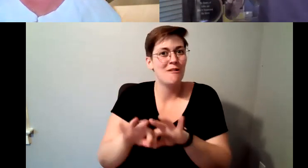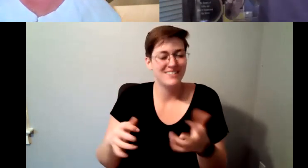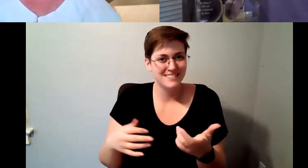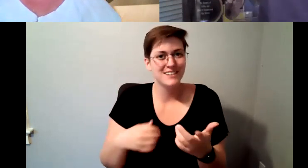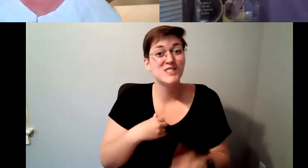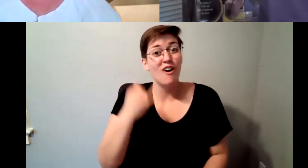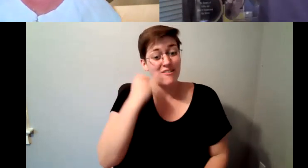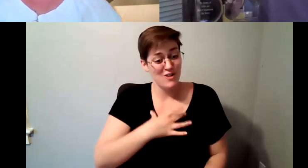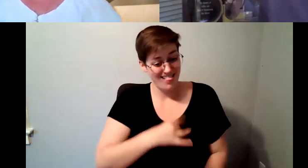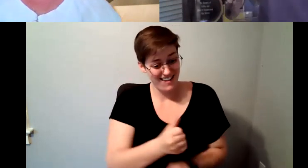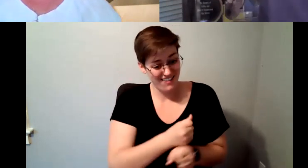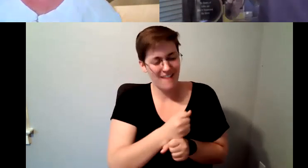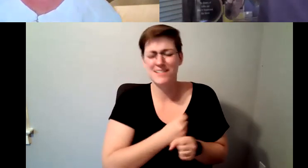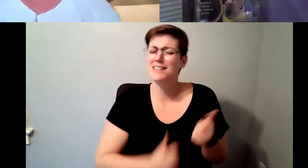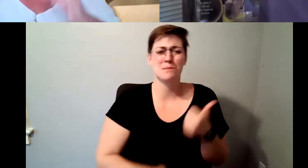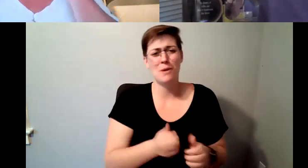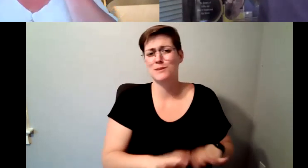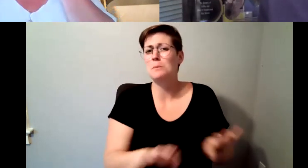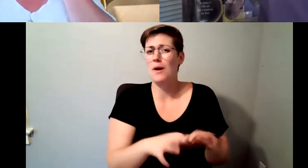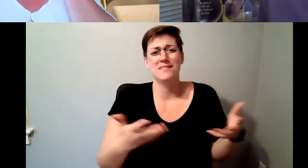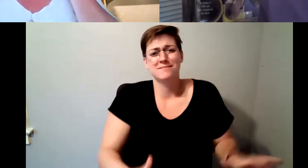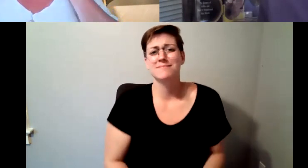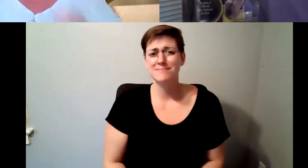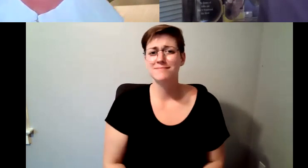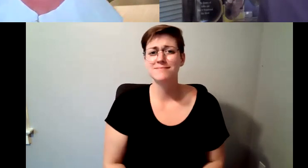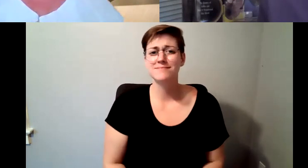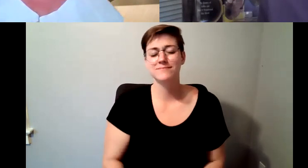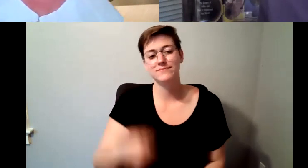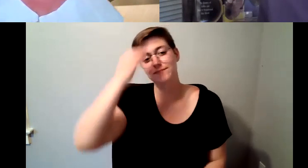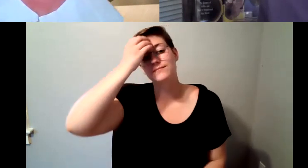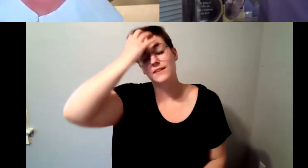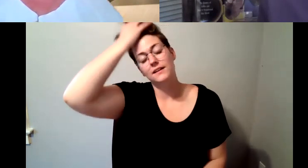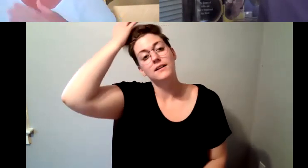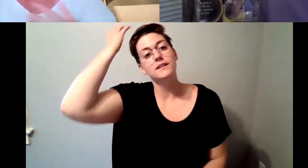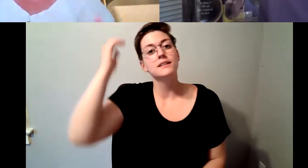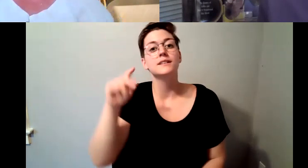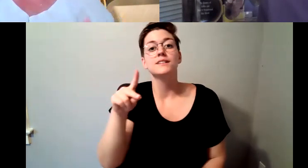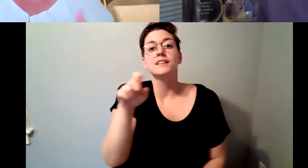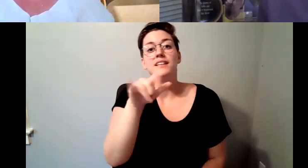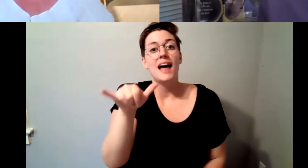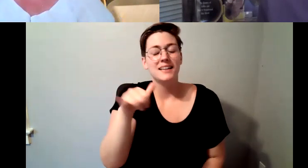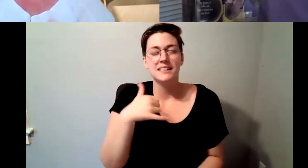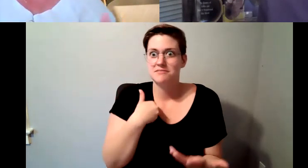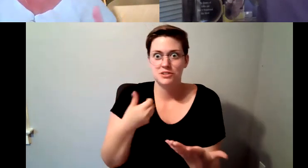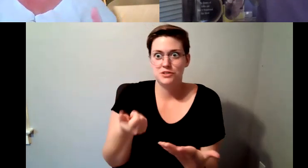Kelly Redder: So we have a just a couple of minutes left here major I can't believe how fast, this is flown by.